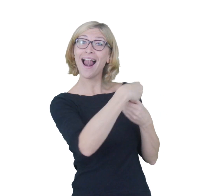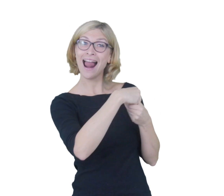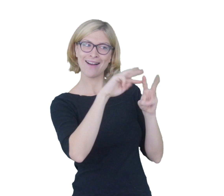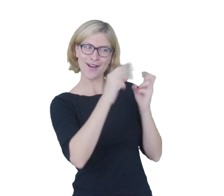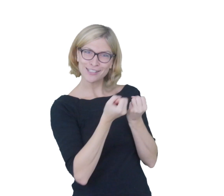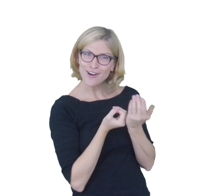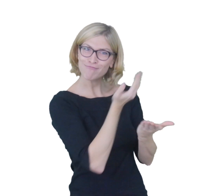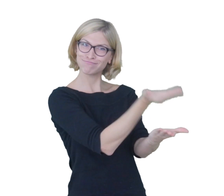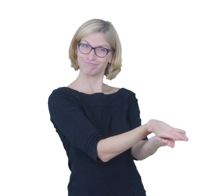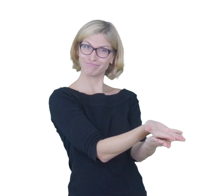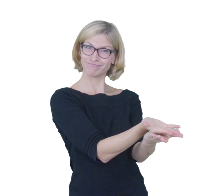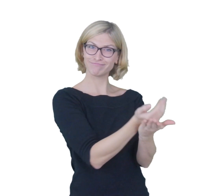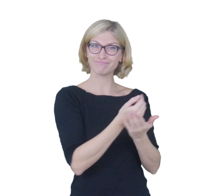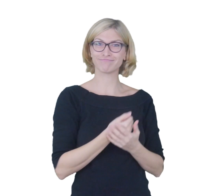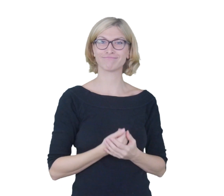created by young Deaf people.